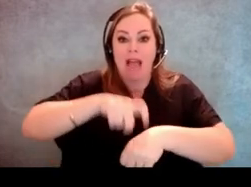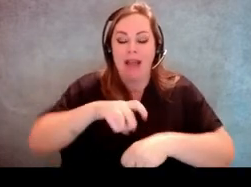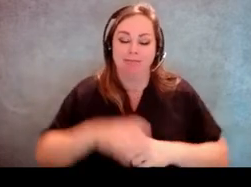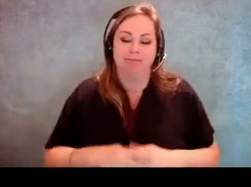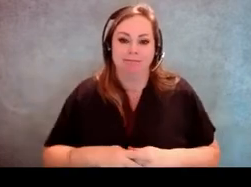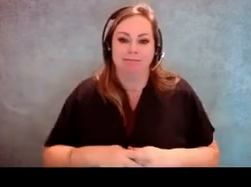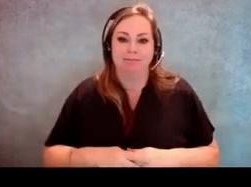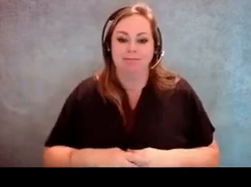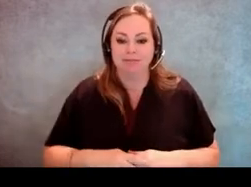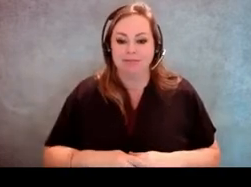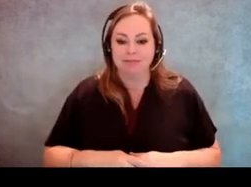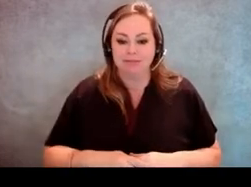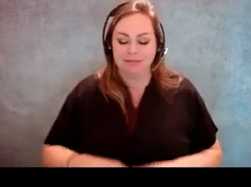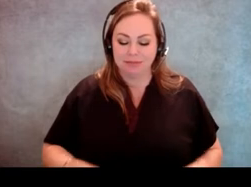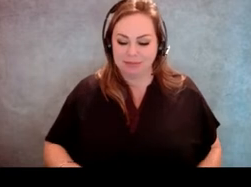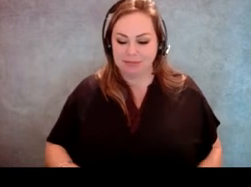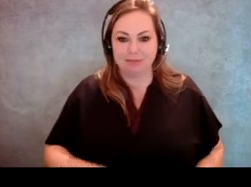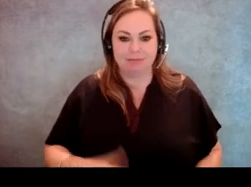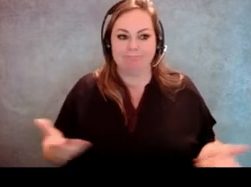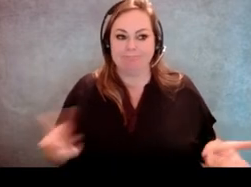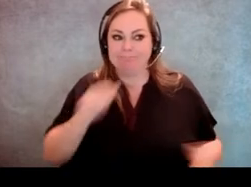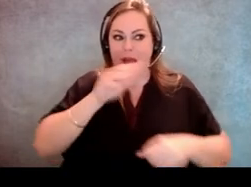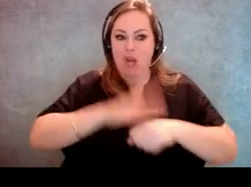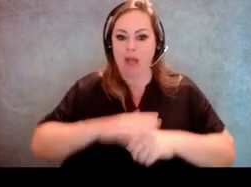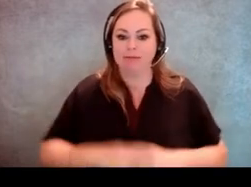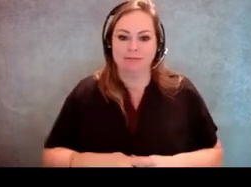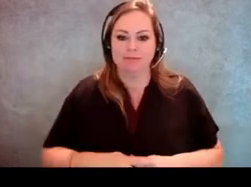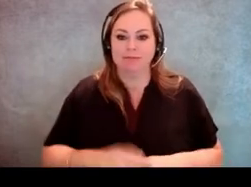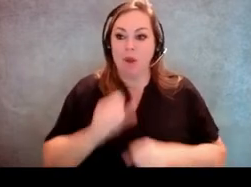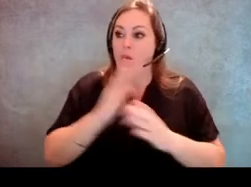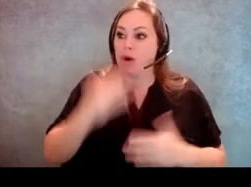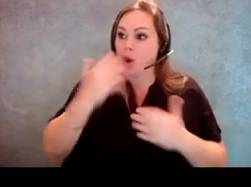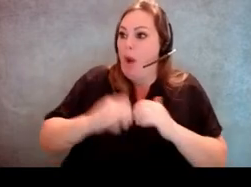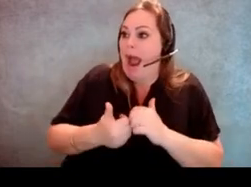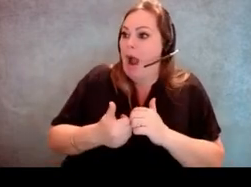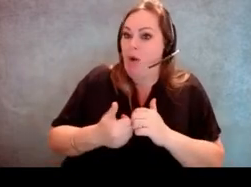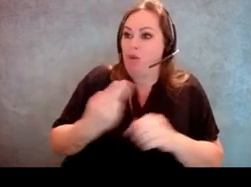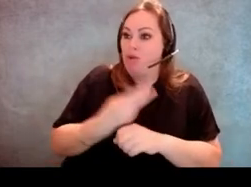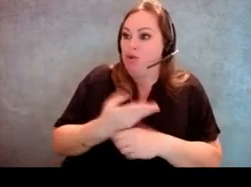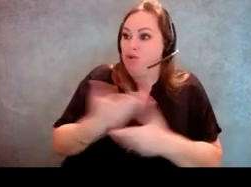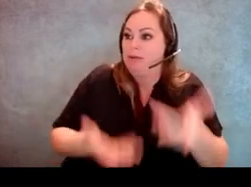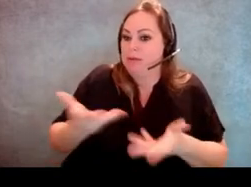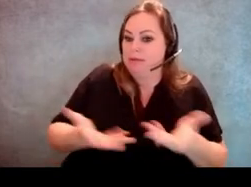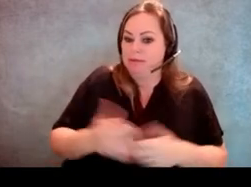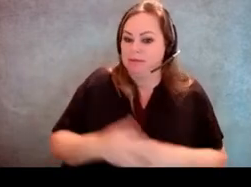and they're not turned on and election workers don't know how to use the accessible voting machines.